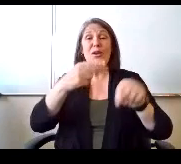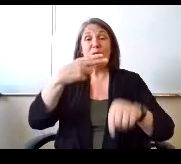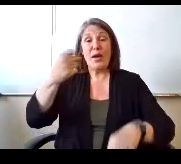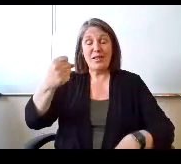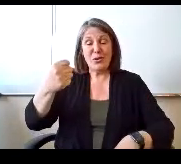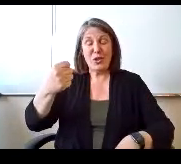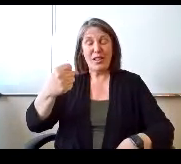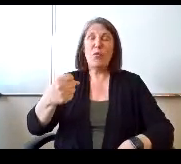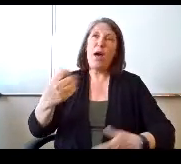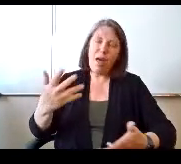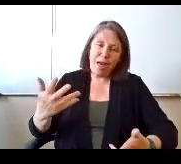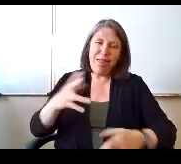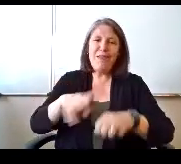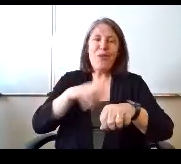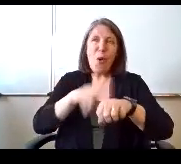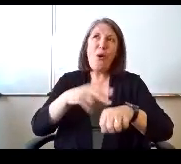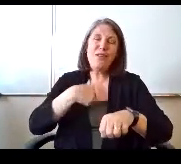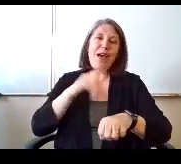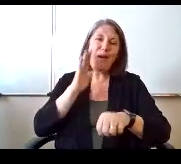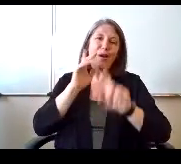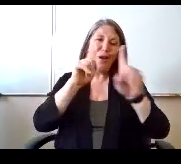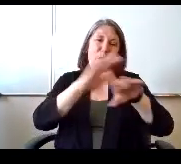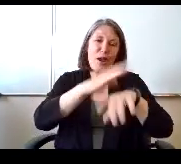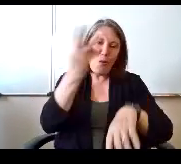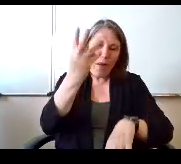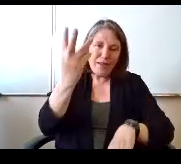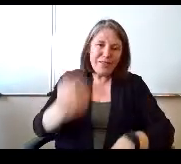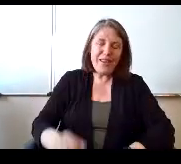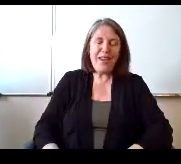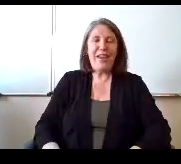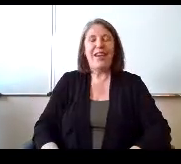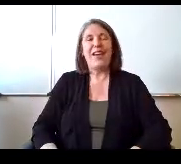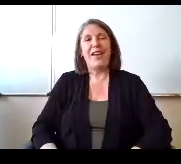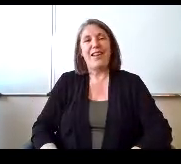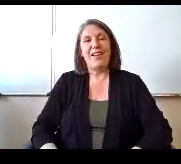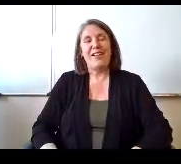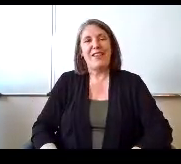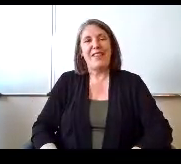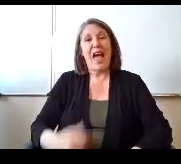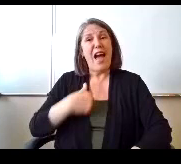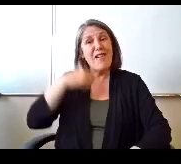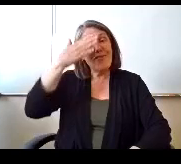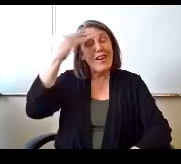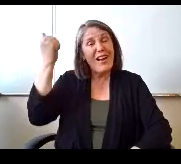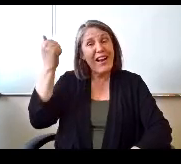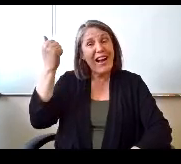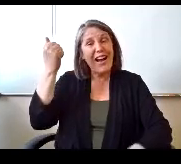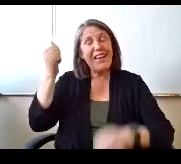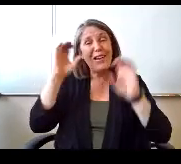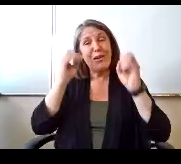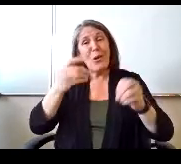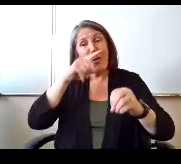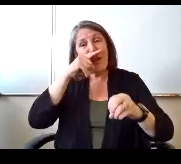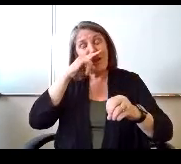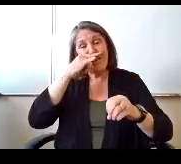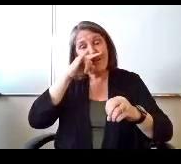Well of course I would go on a Wednesday. I forgot there's no kids at school.